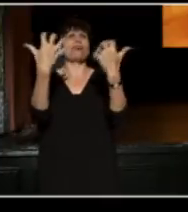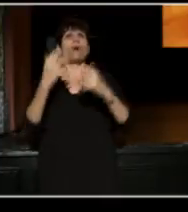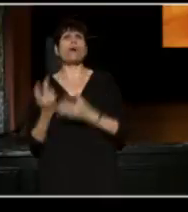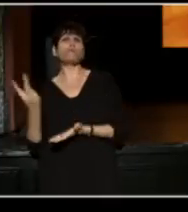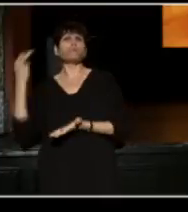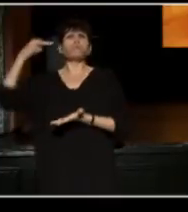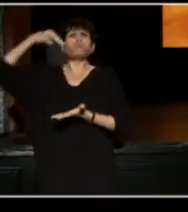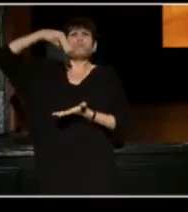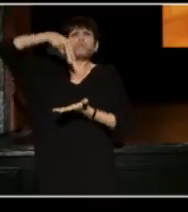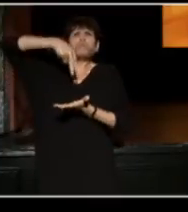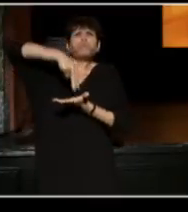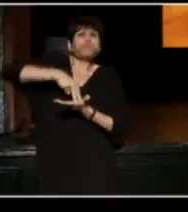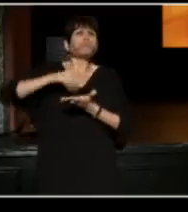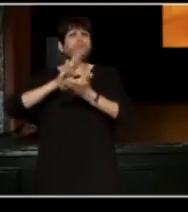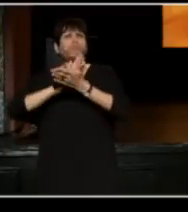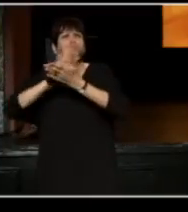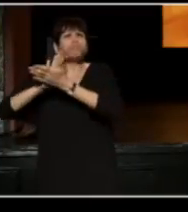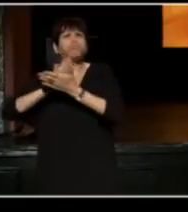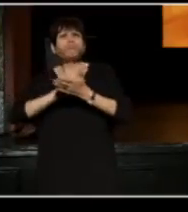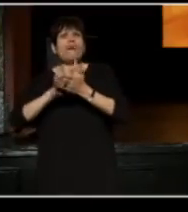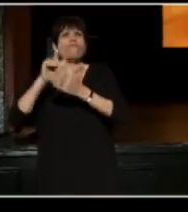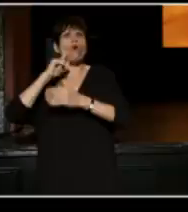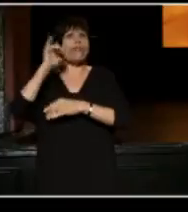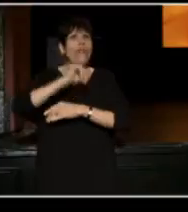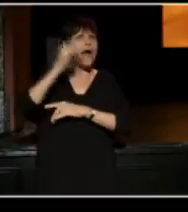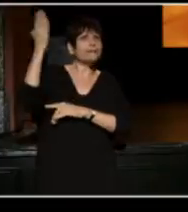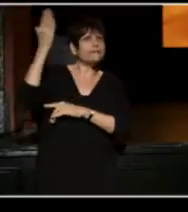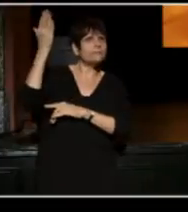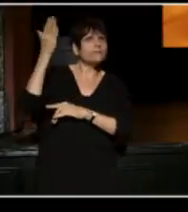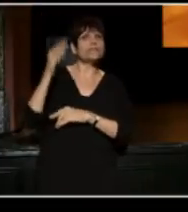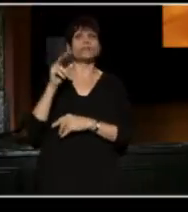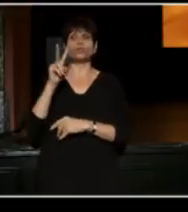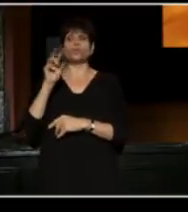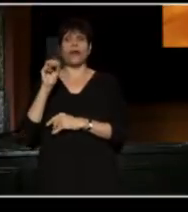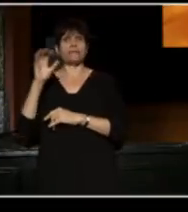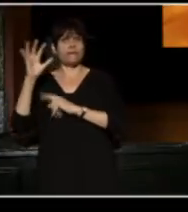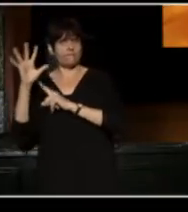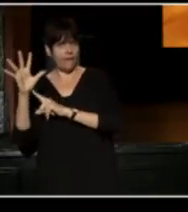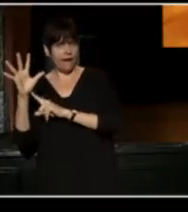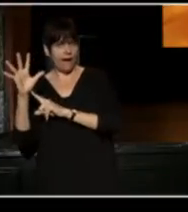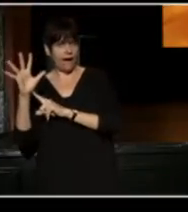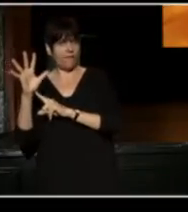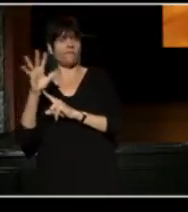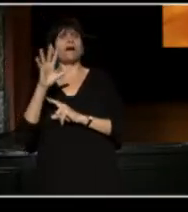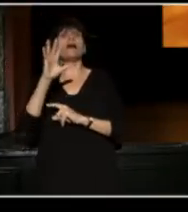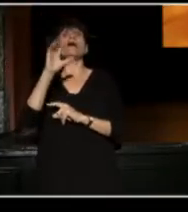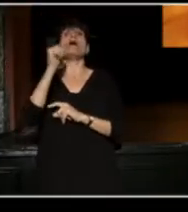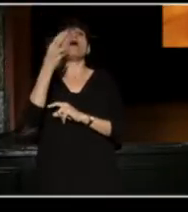Nine years after that, at our 2005 Conference in its adopted home, Town of Seattle,